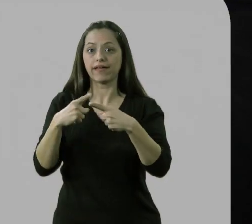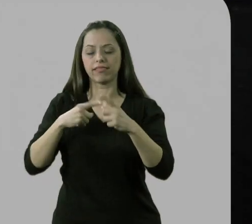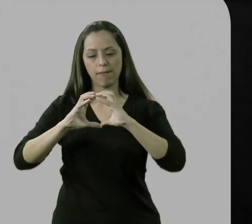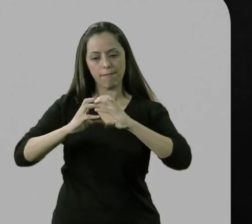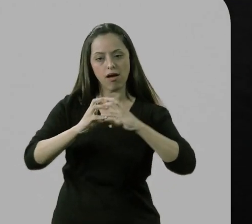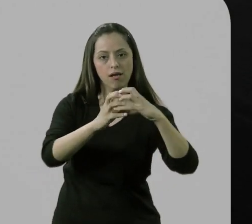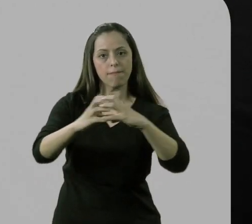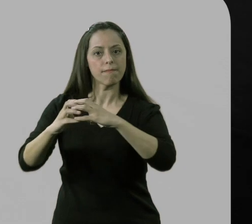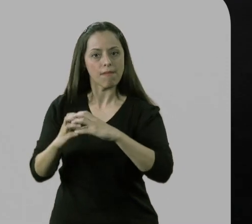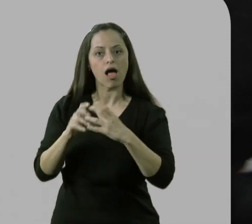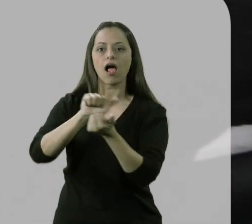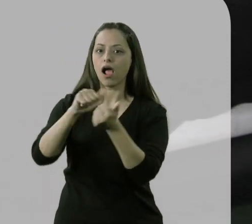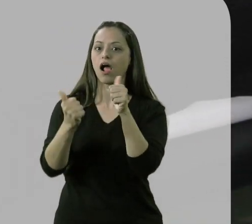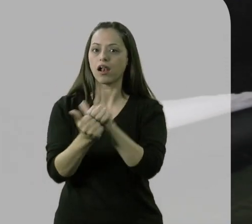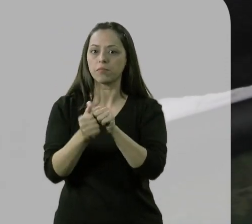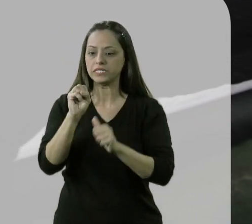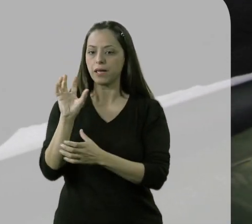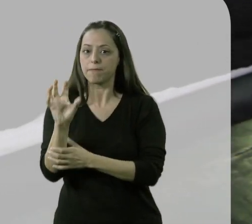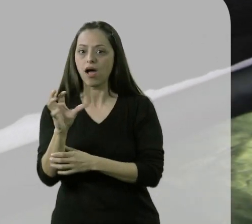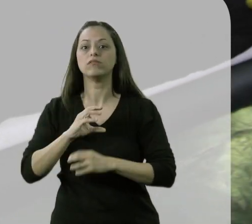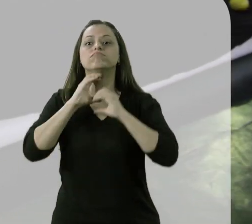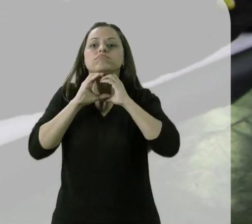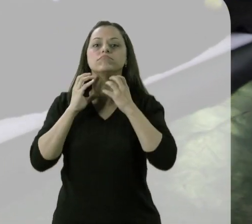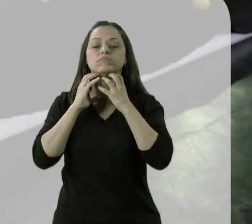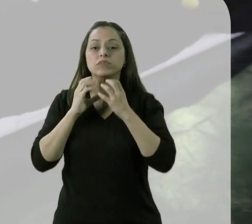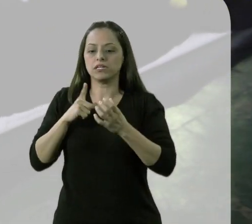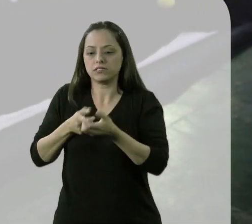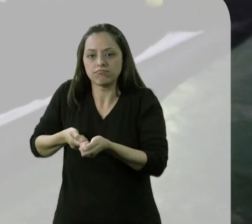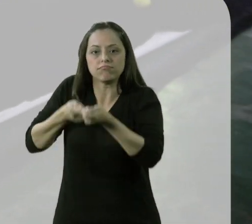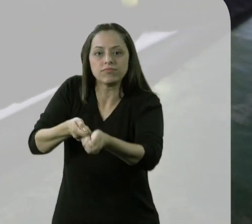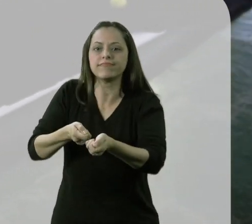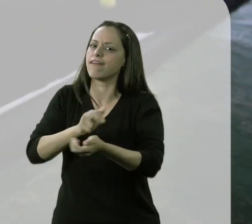they are adaptable to handhold, to the neck, to tips.